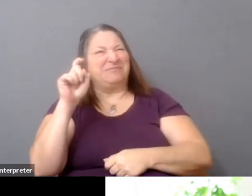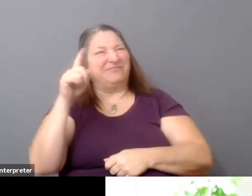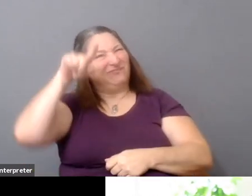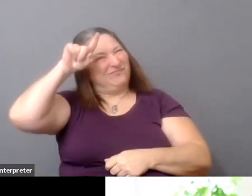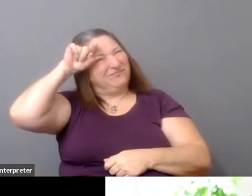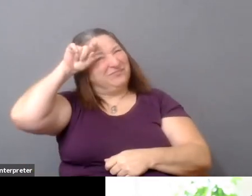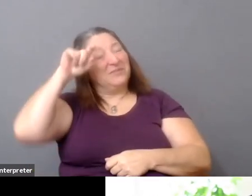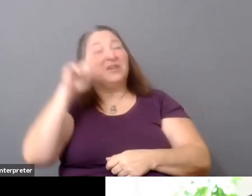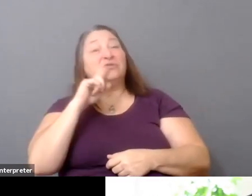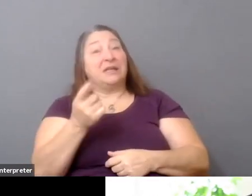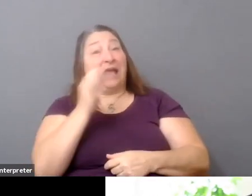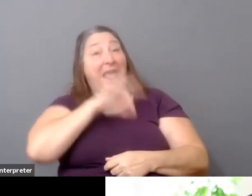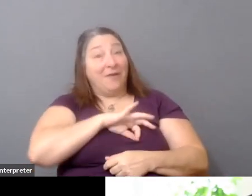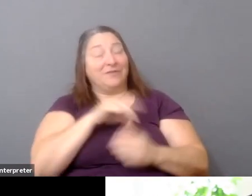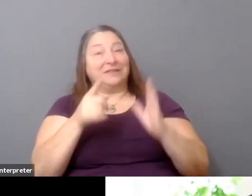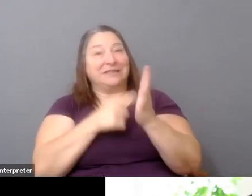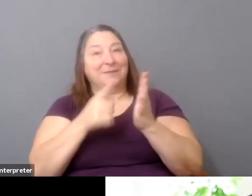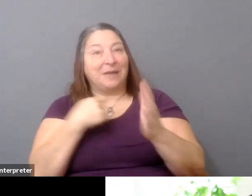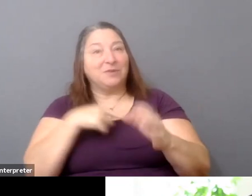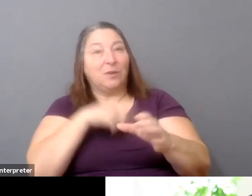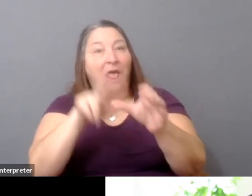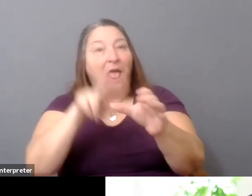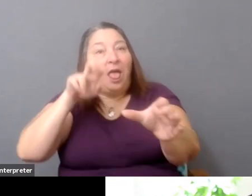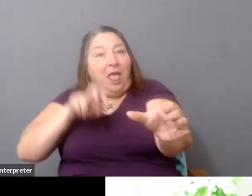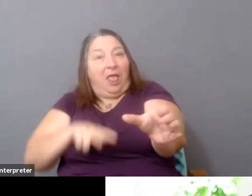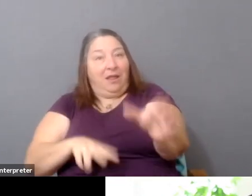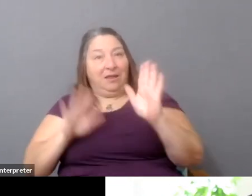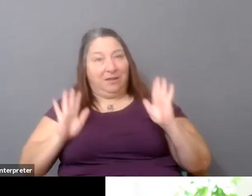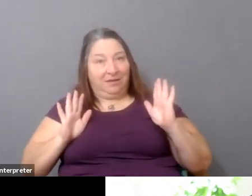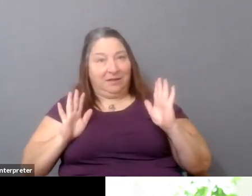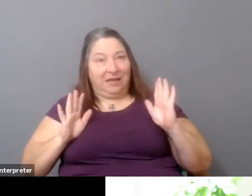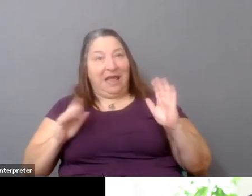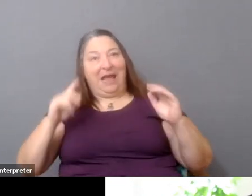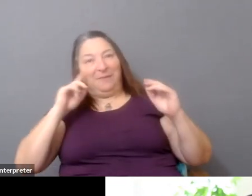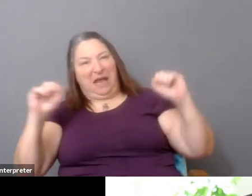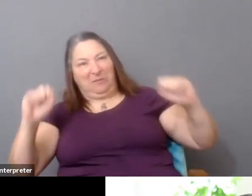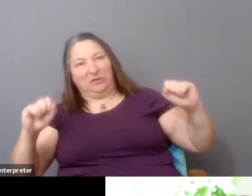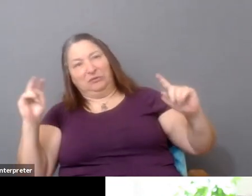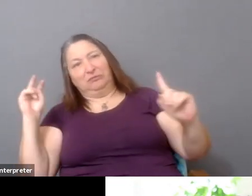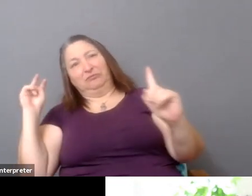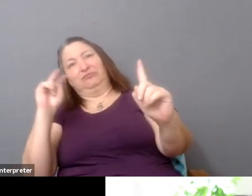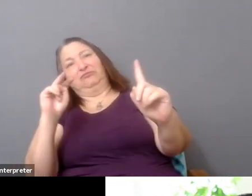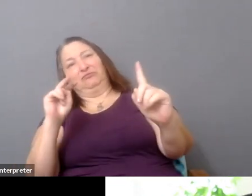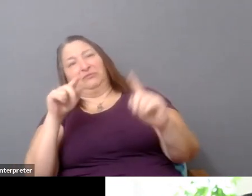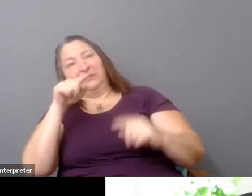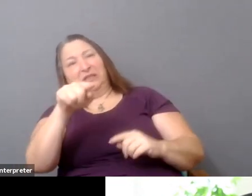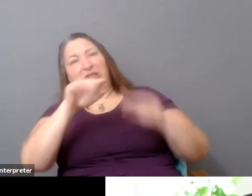to take a step outside and look at how does the structure of distribution work? Where is power concentrated?